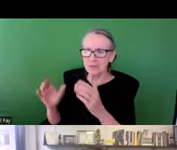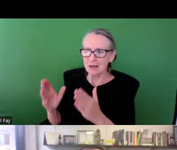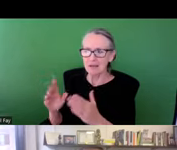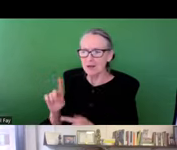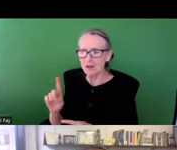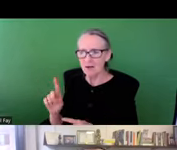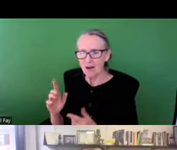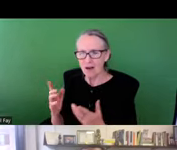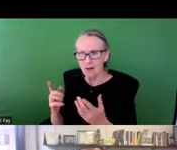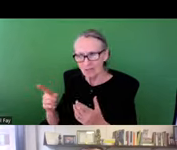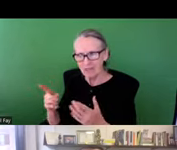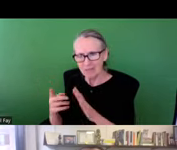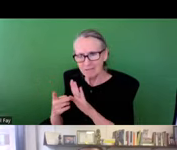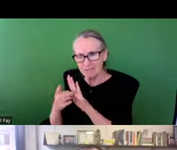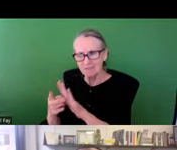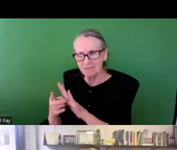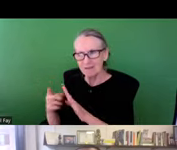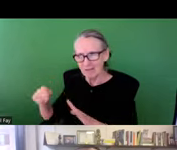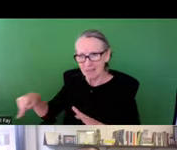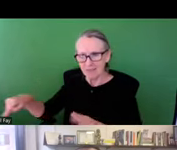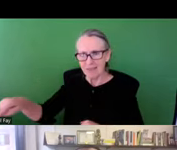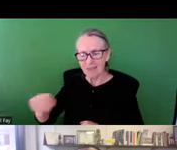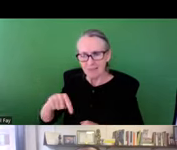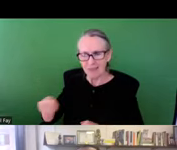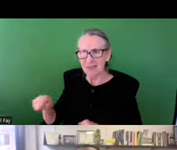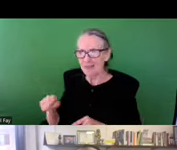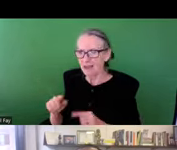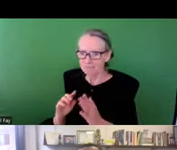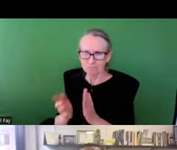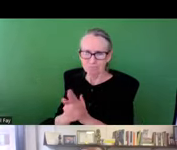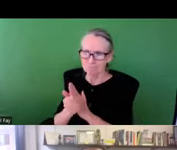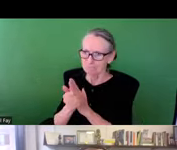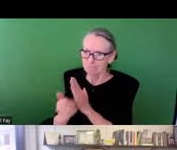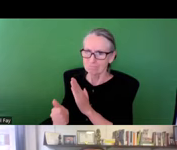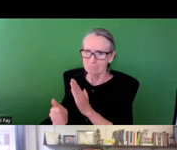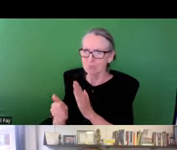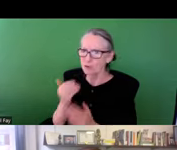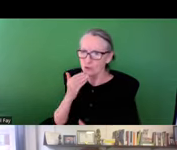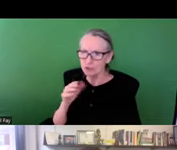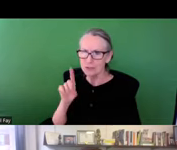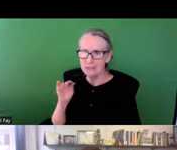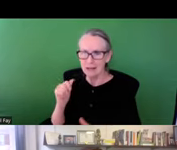To address the burden of proof that citizen scientists can